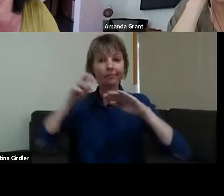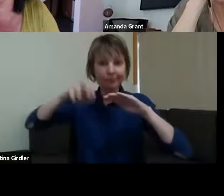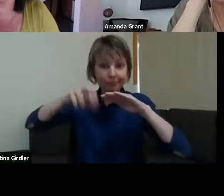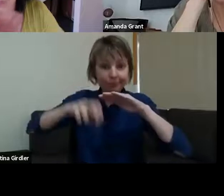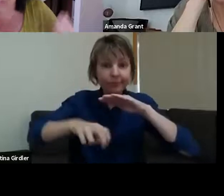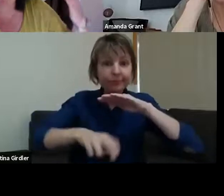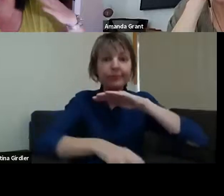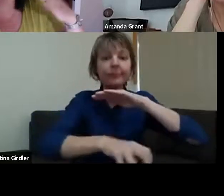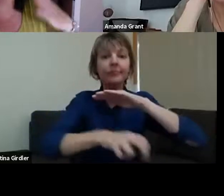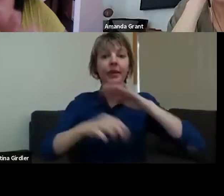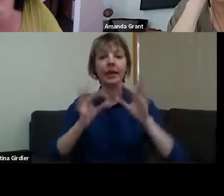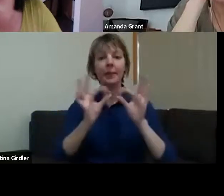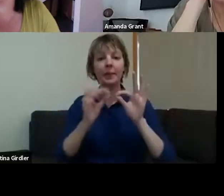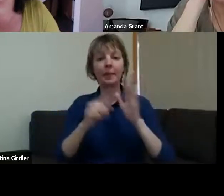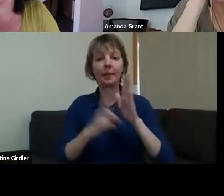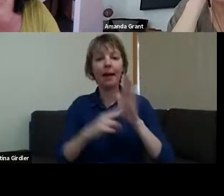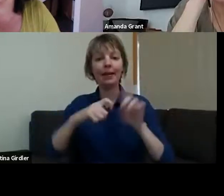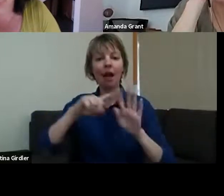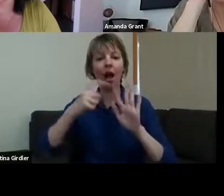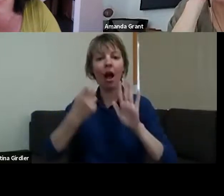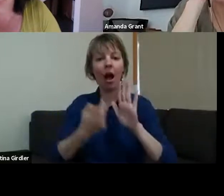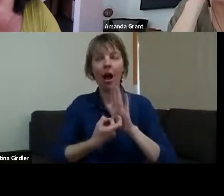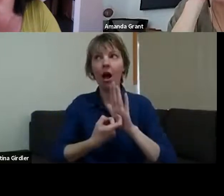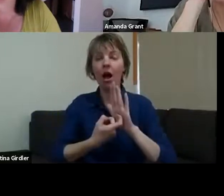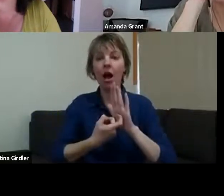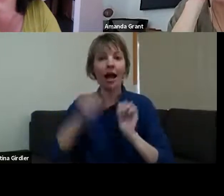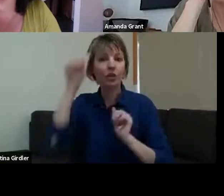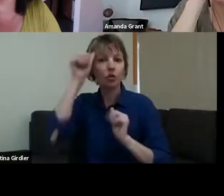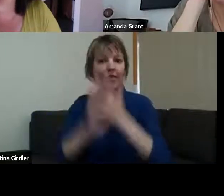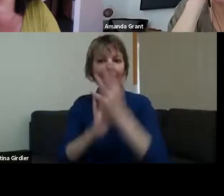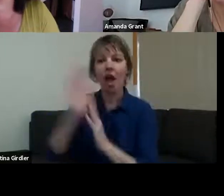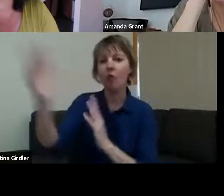inundated - the last I heard was that it had come from the